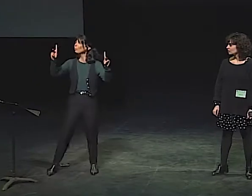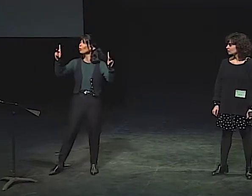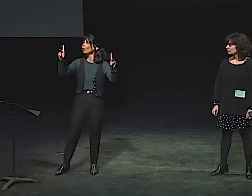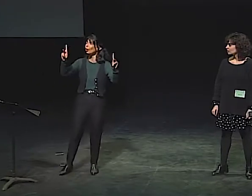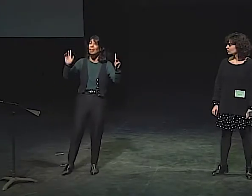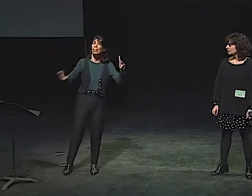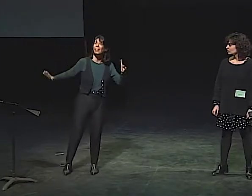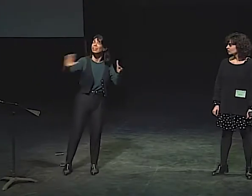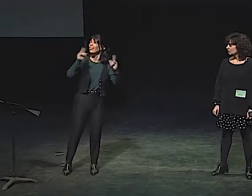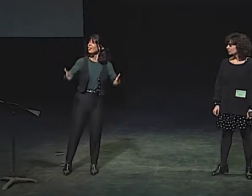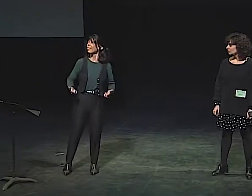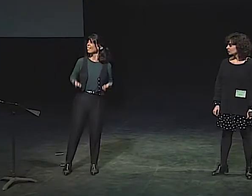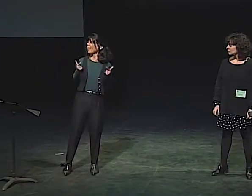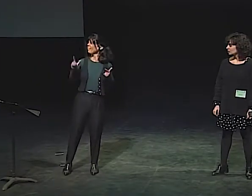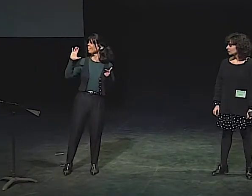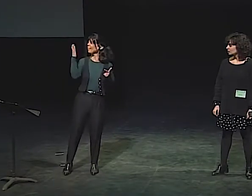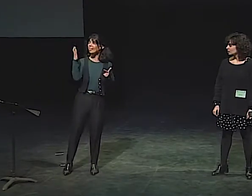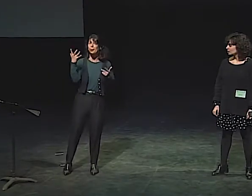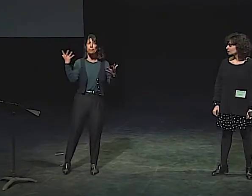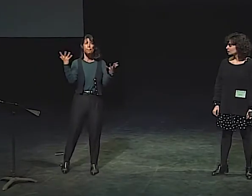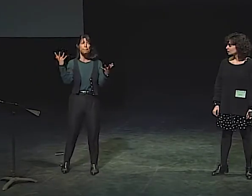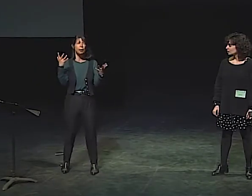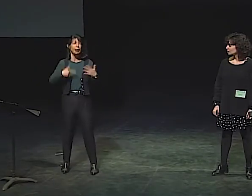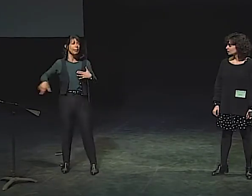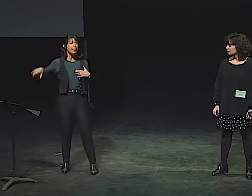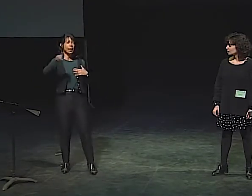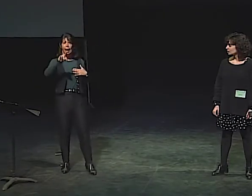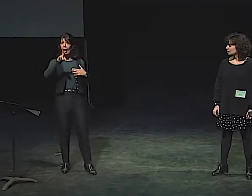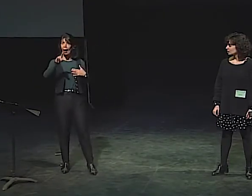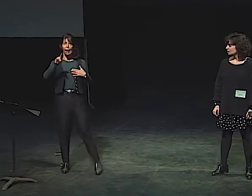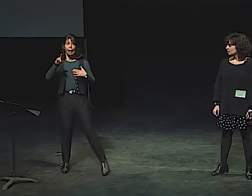SHE WAS FASCINATED BY STREET PEOPLE AND THEIR LIVES.